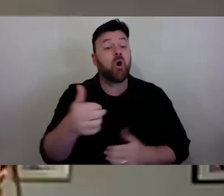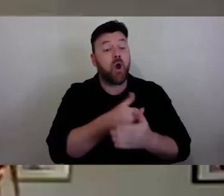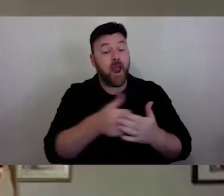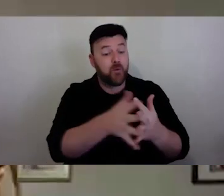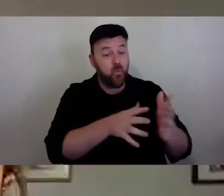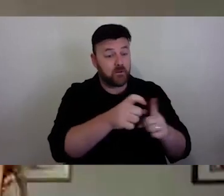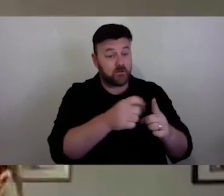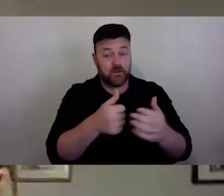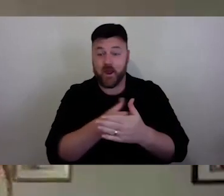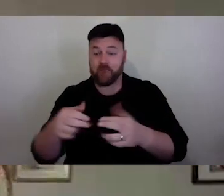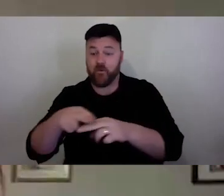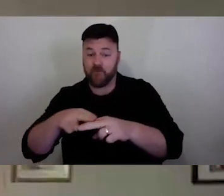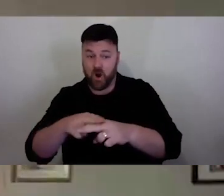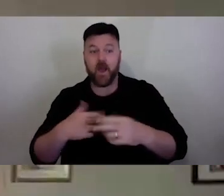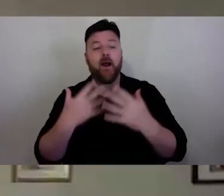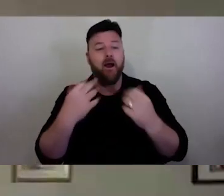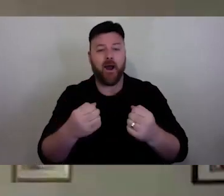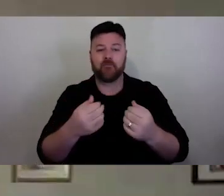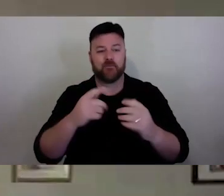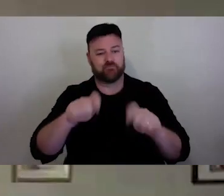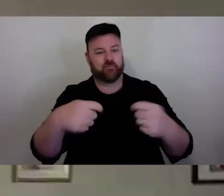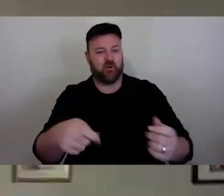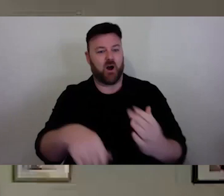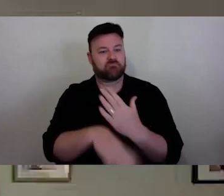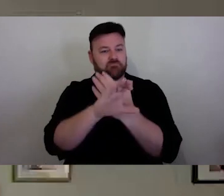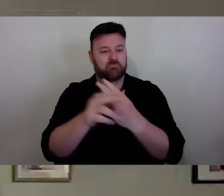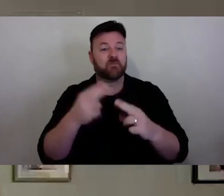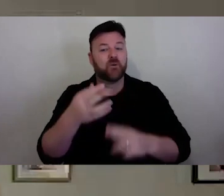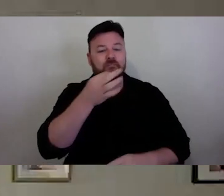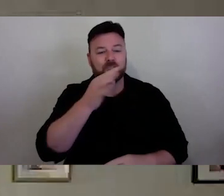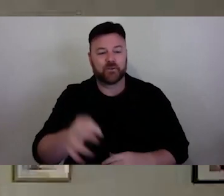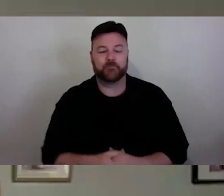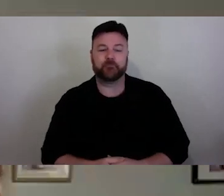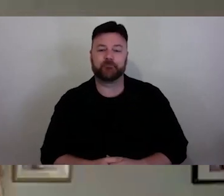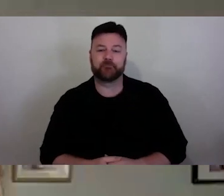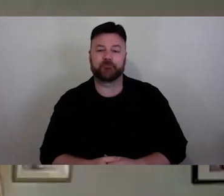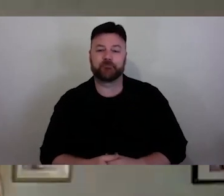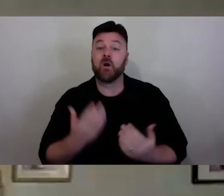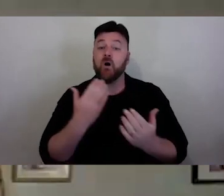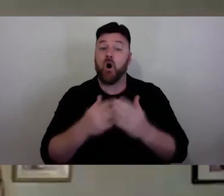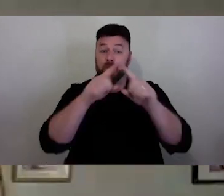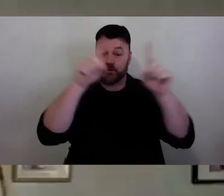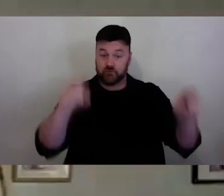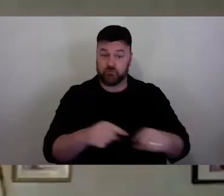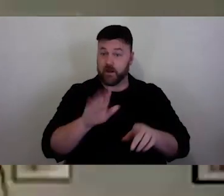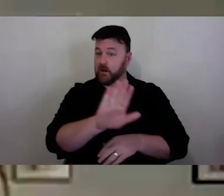Also on screen are four video boxes with our guest speakers, Auslan interpreter and myself.